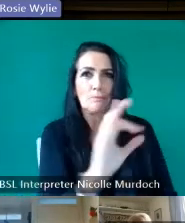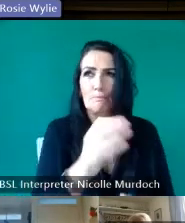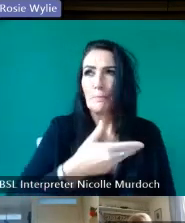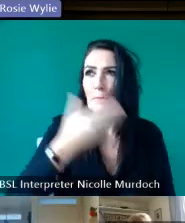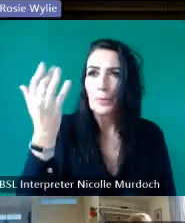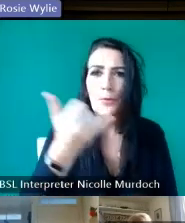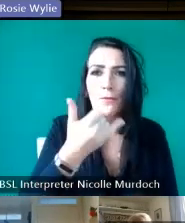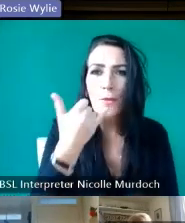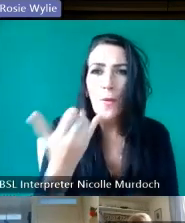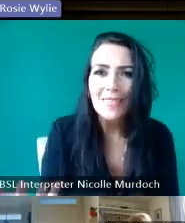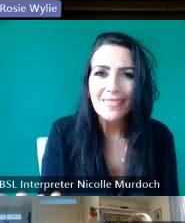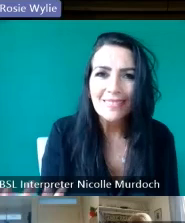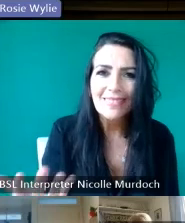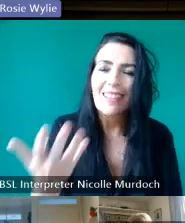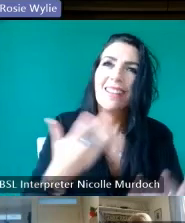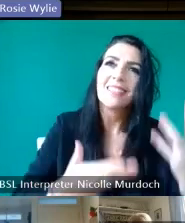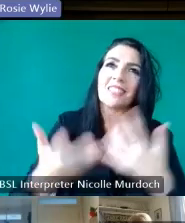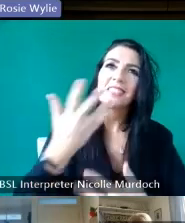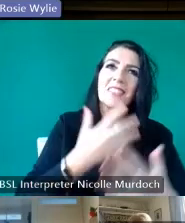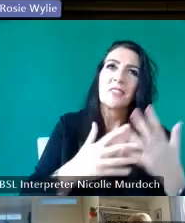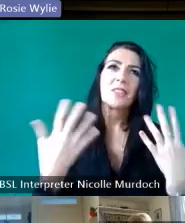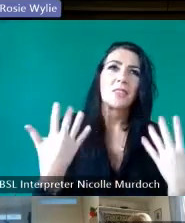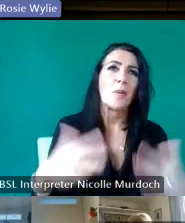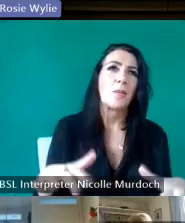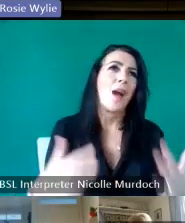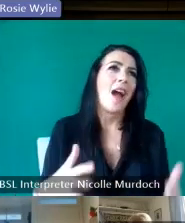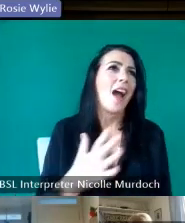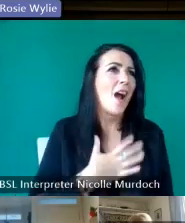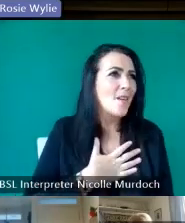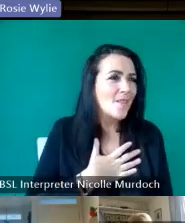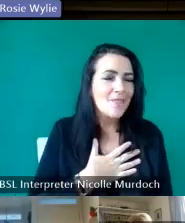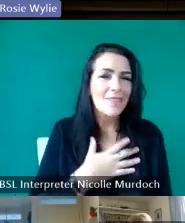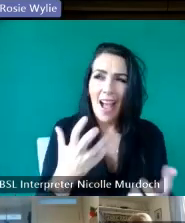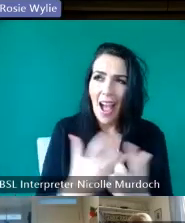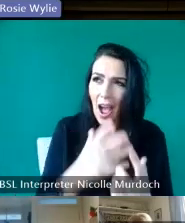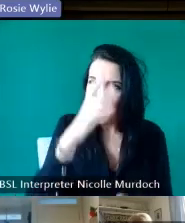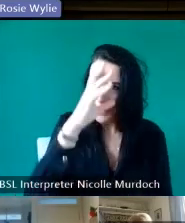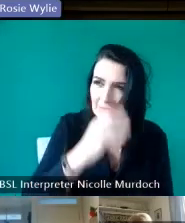kind of stories you know are so Priceless it's really important to to capture because people